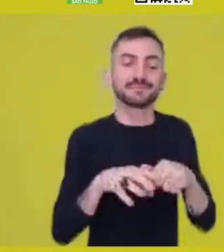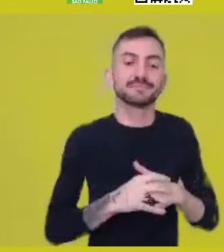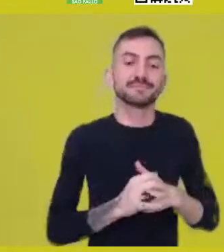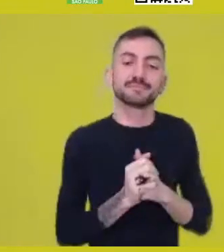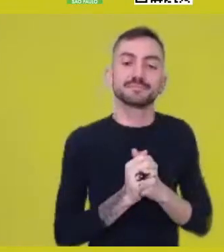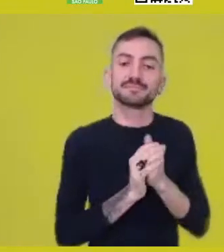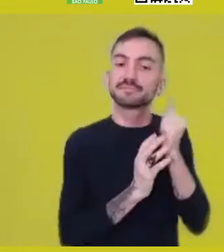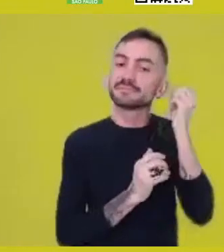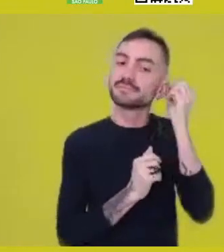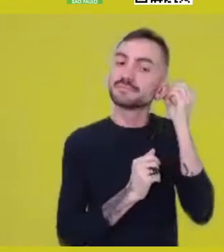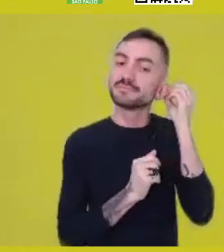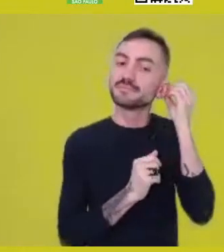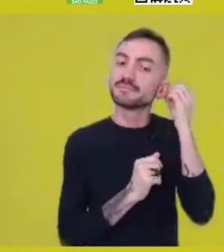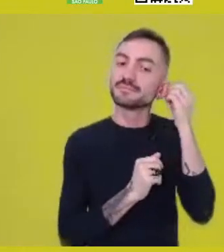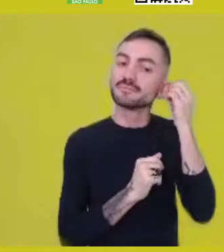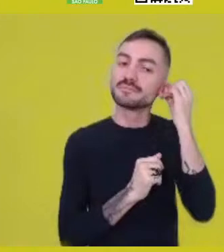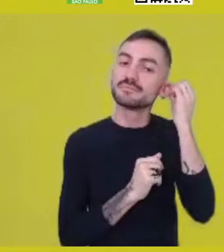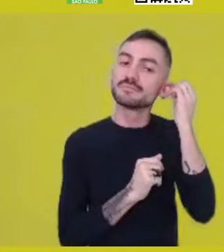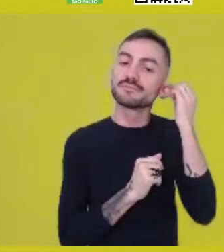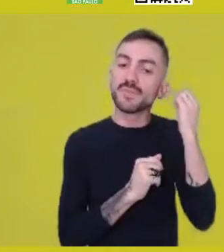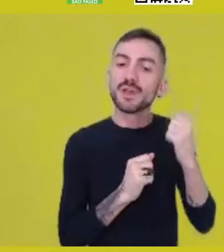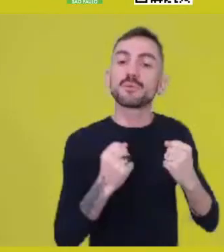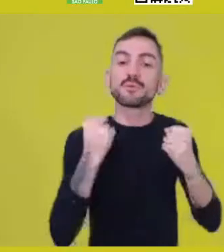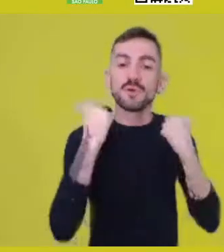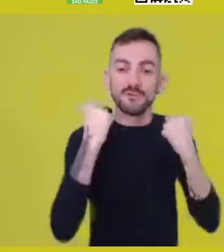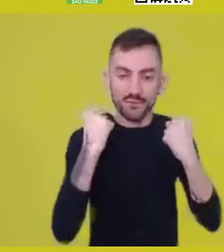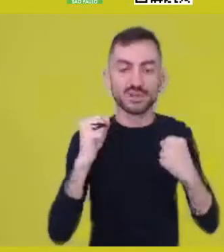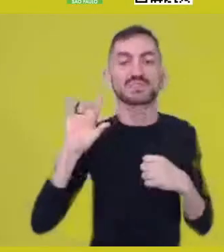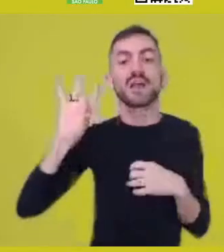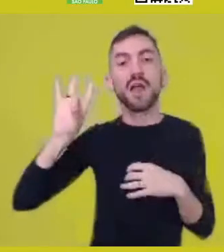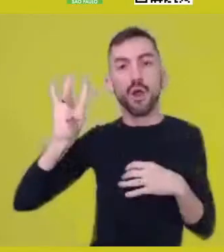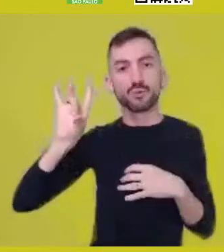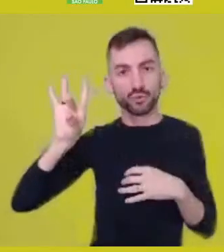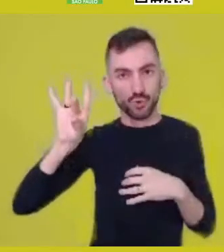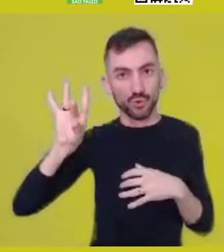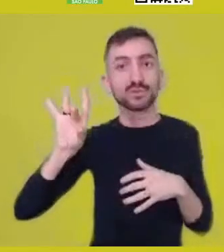It is an autonomous force which is communal.